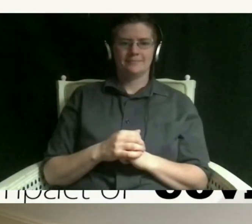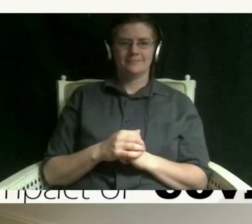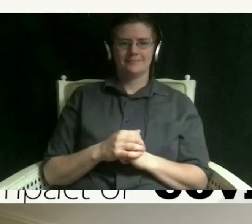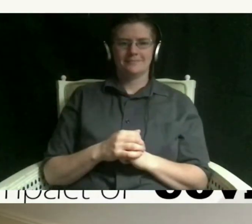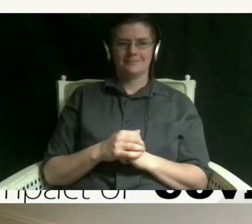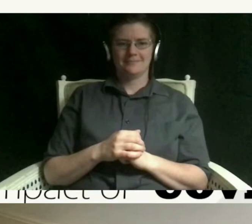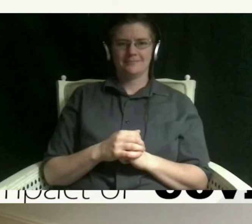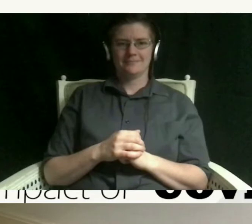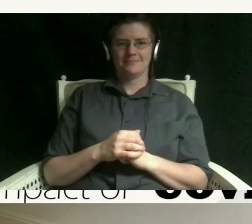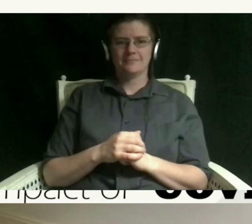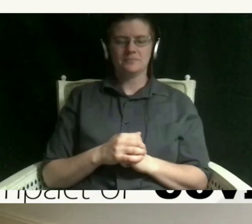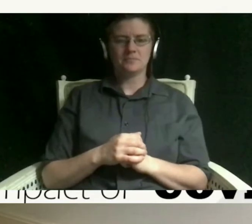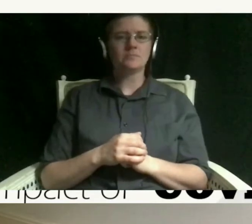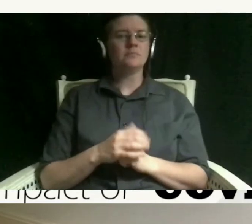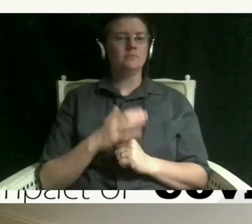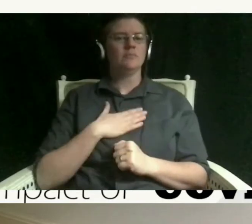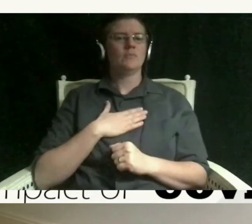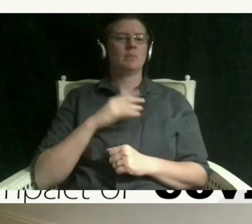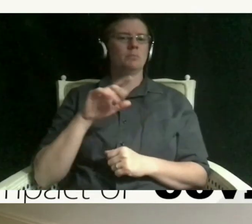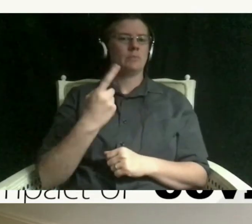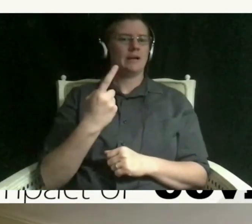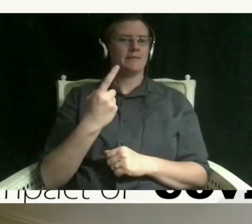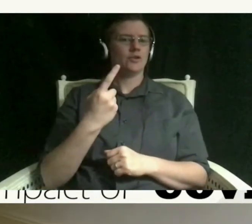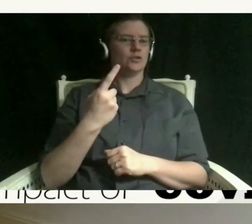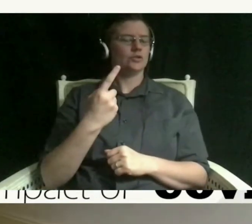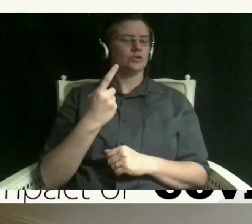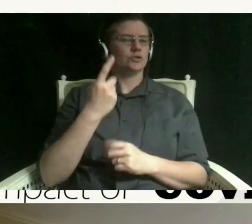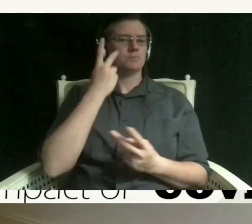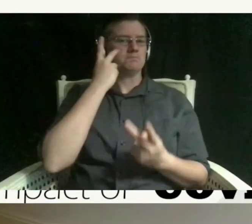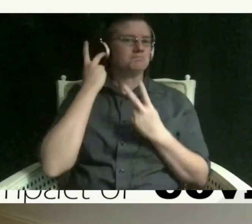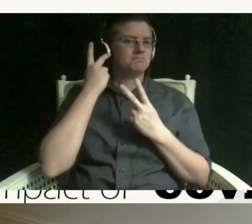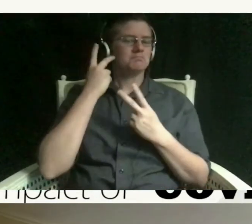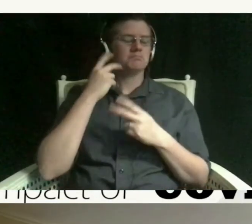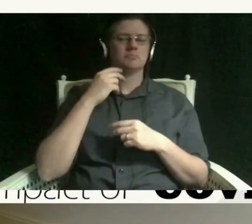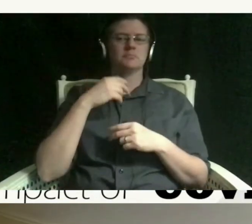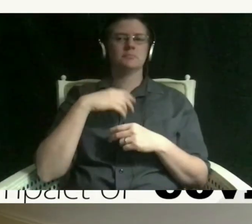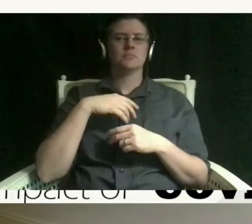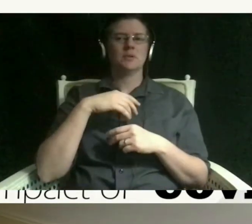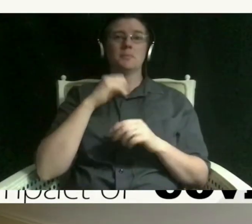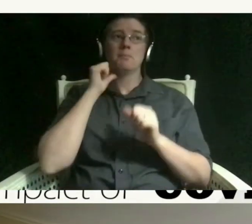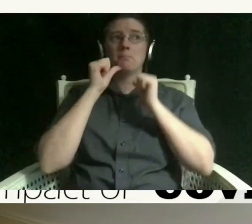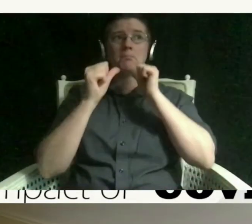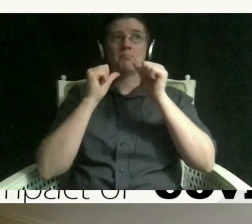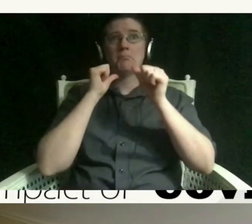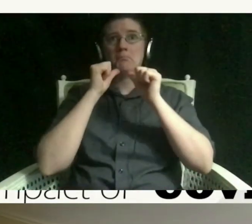and my first memory of like being in denial was thinking about how this